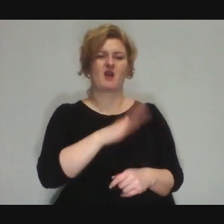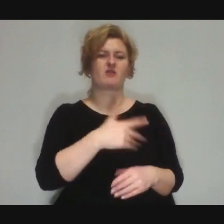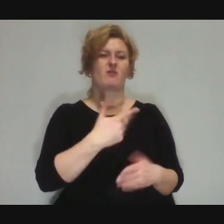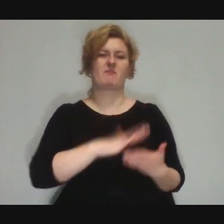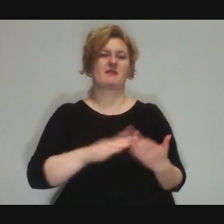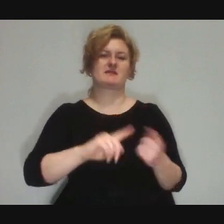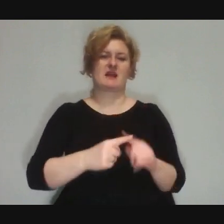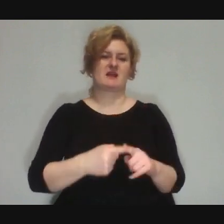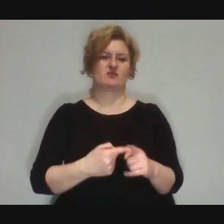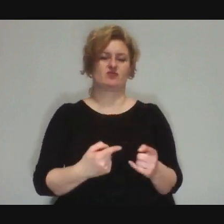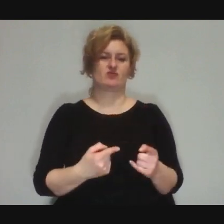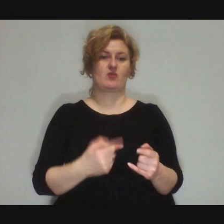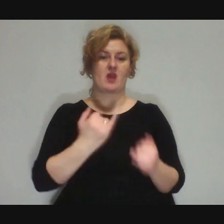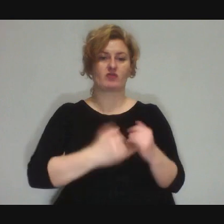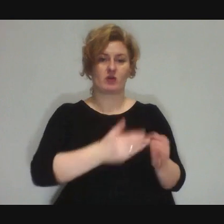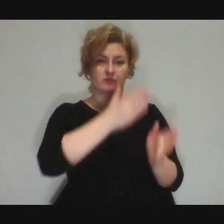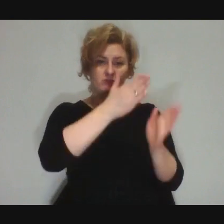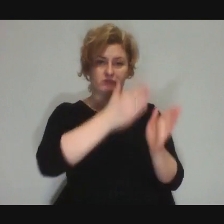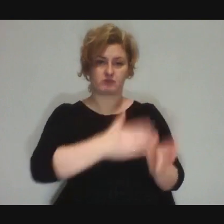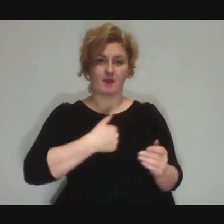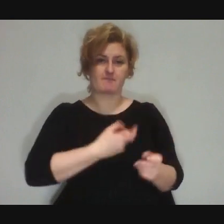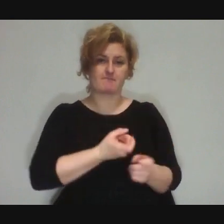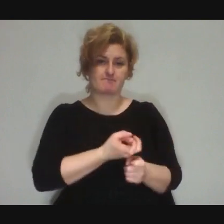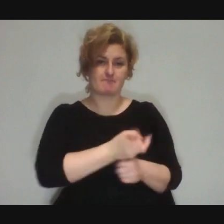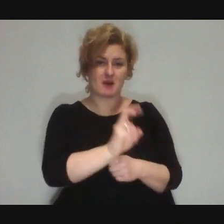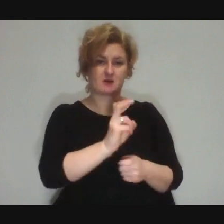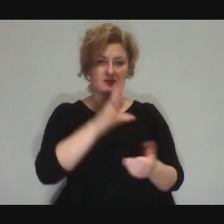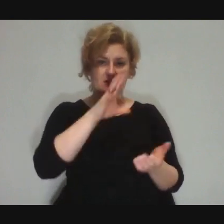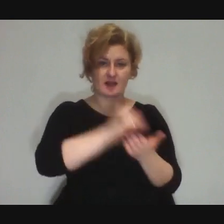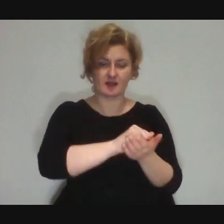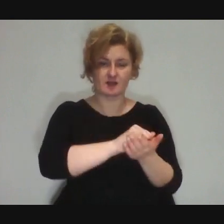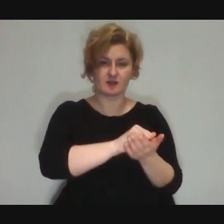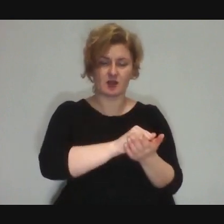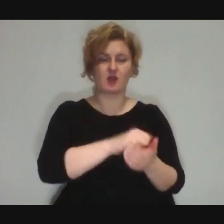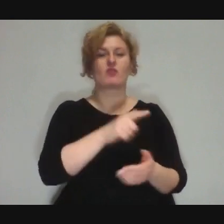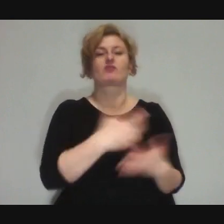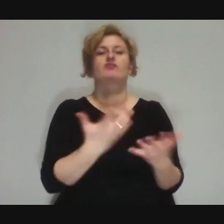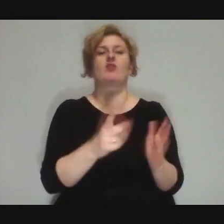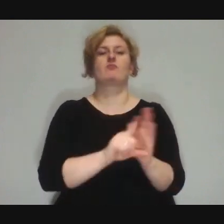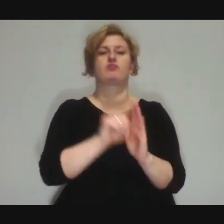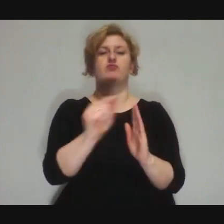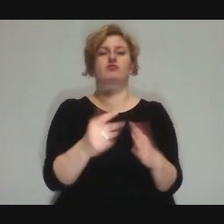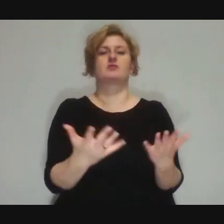because if we remove such a person from the class, where will they go?